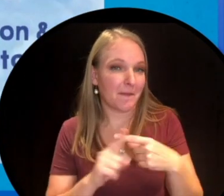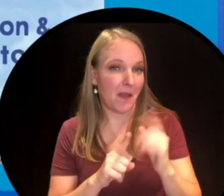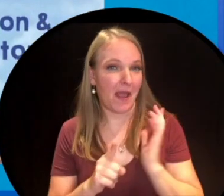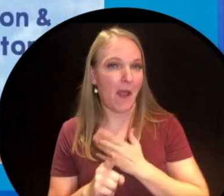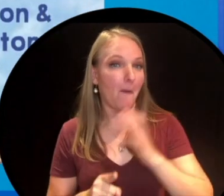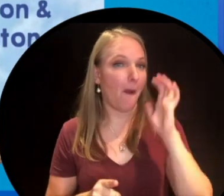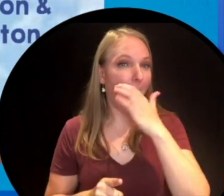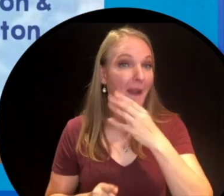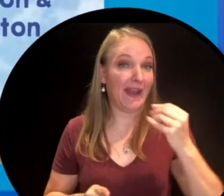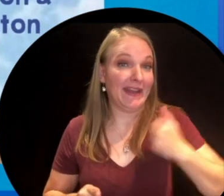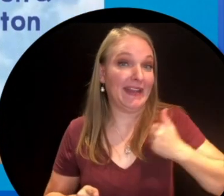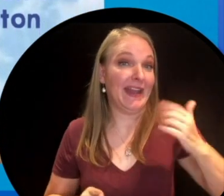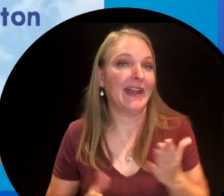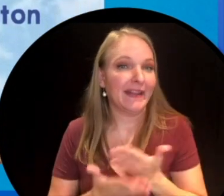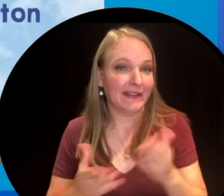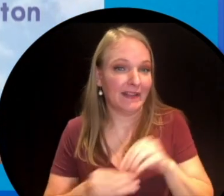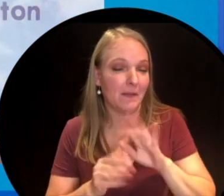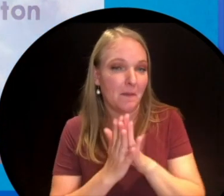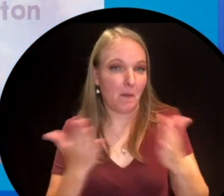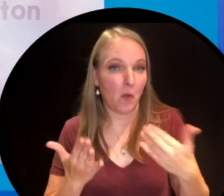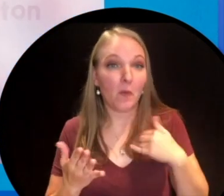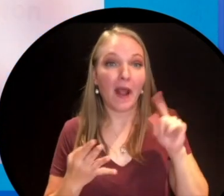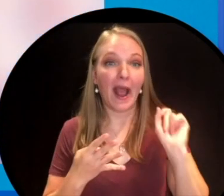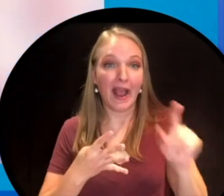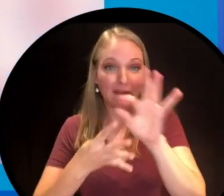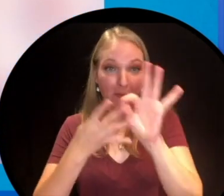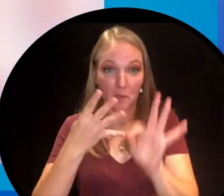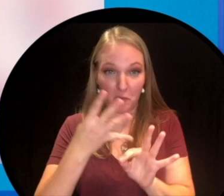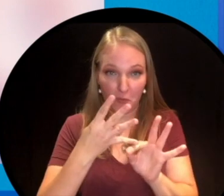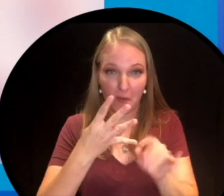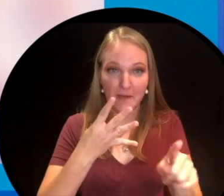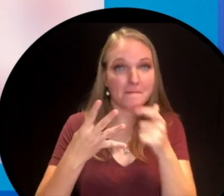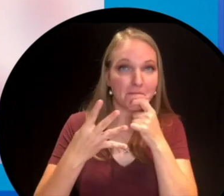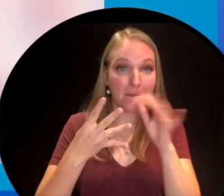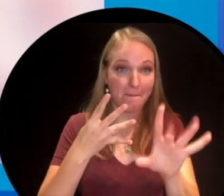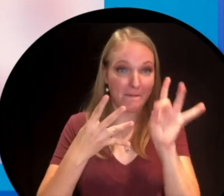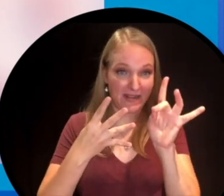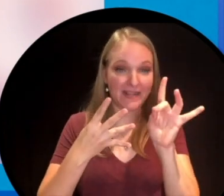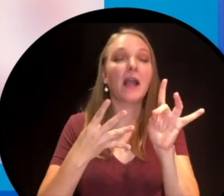book. We'll ask you a multiple choice question. You make your choice, then we'll share the answer.